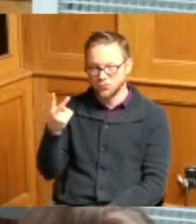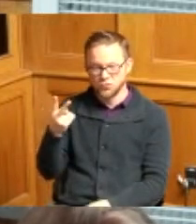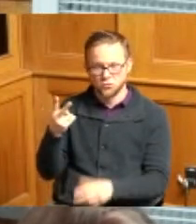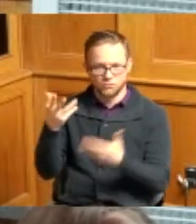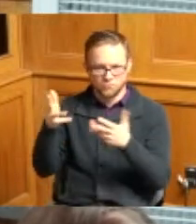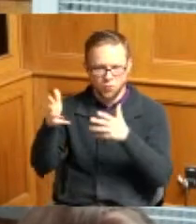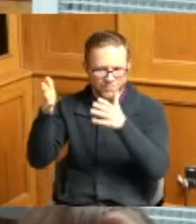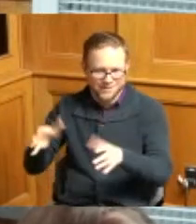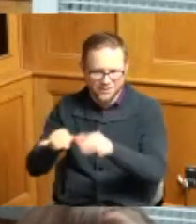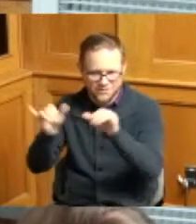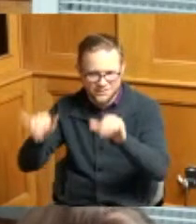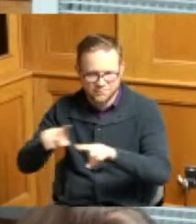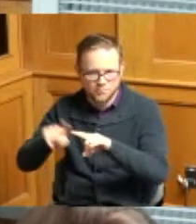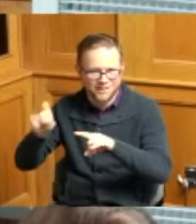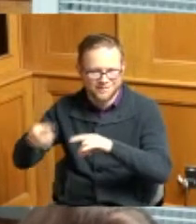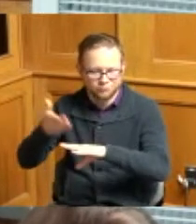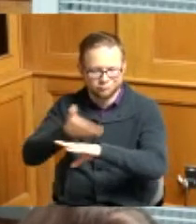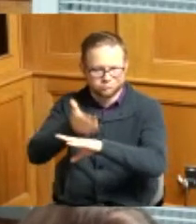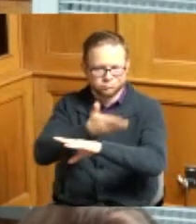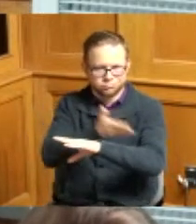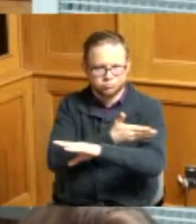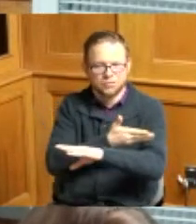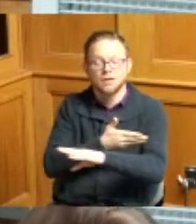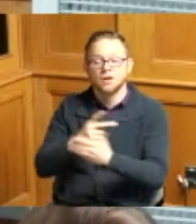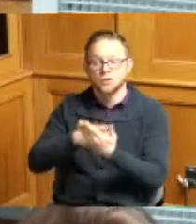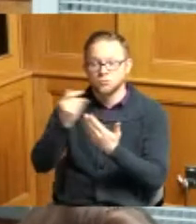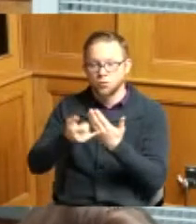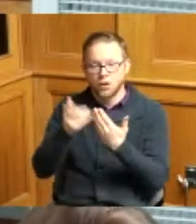this project will offer some immediate benefit by separating storm water from